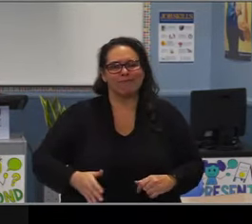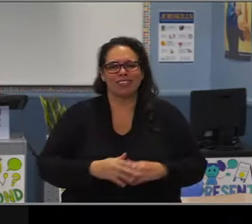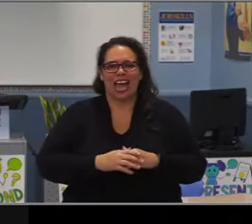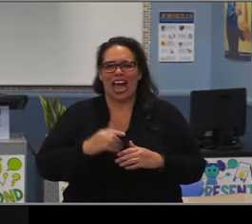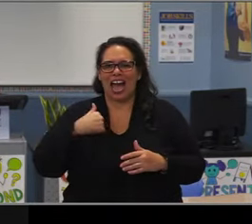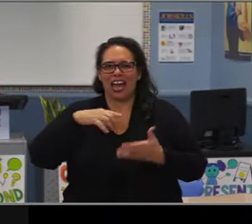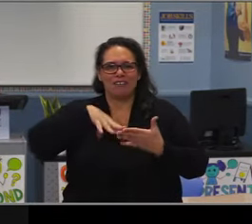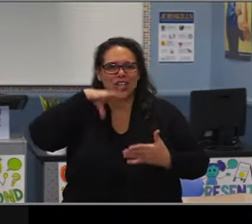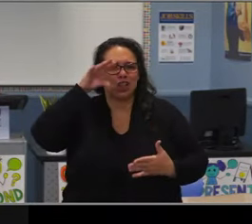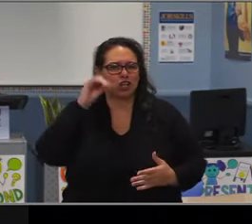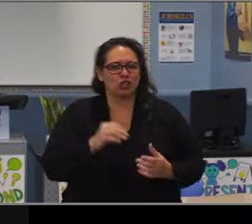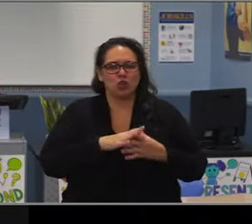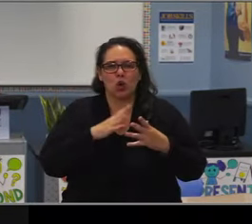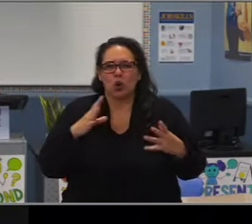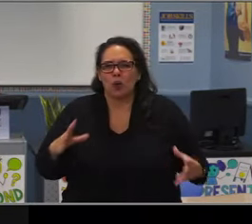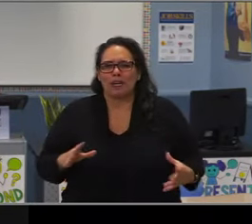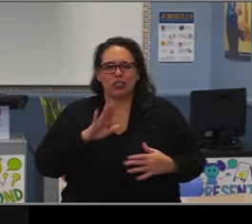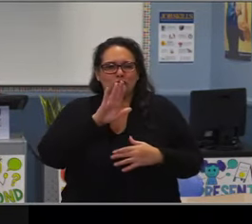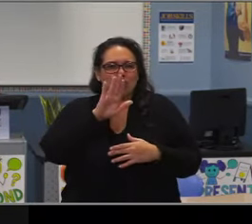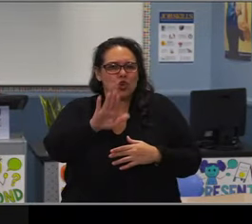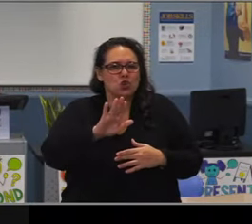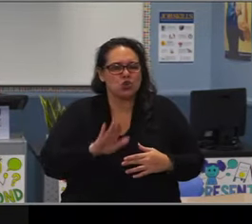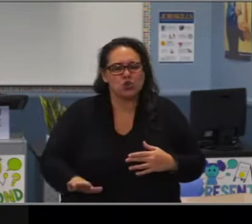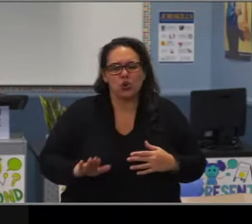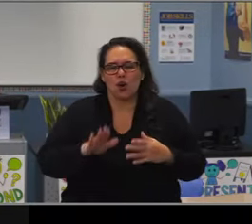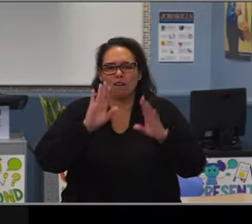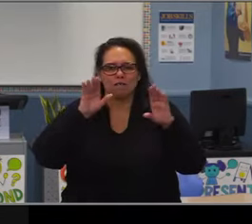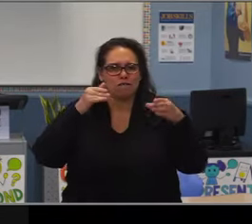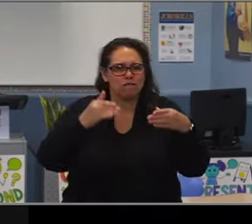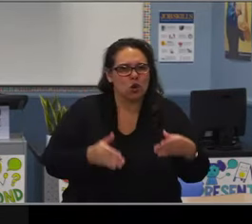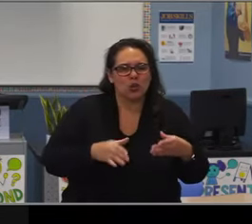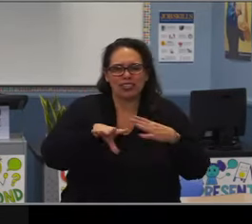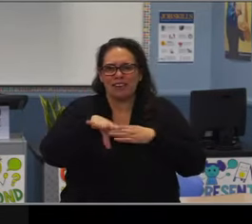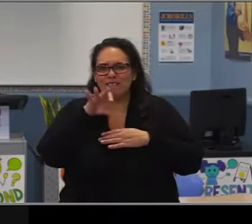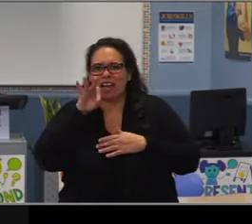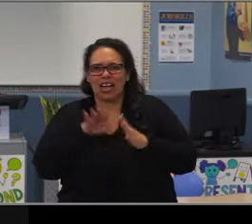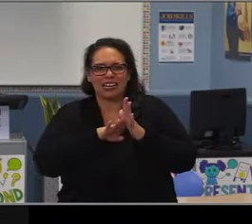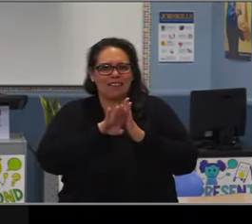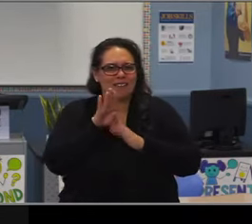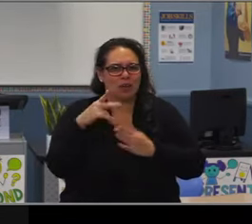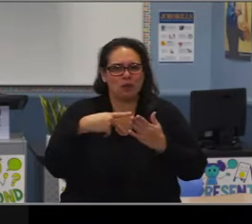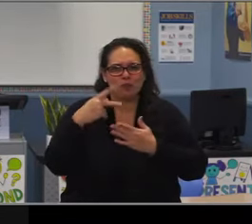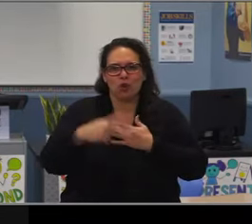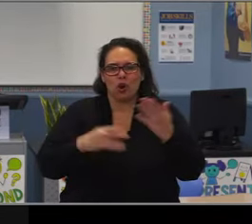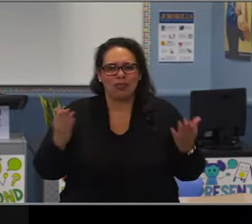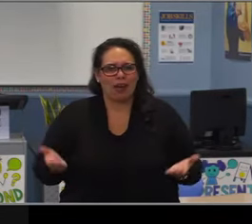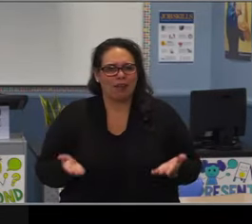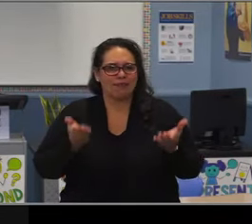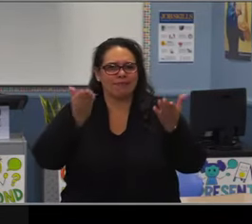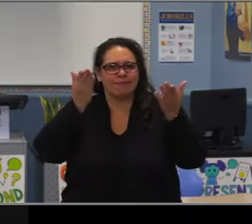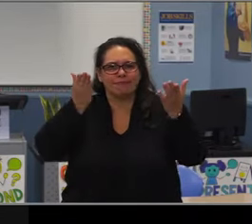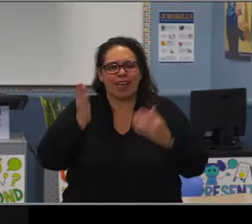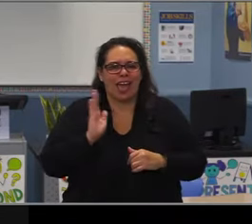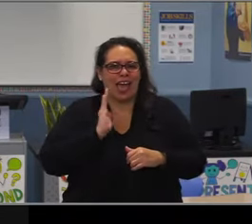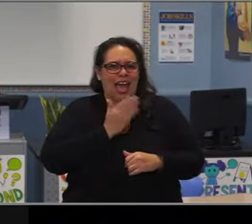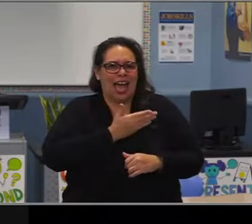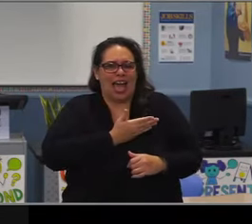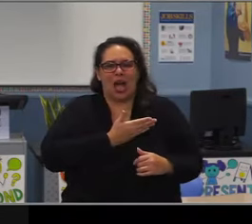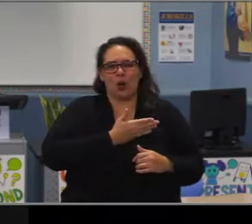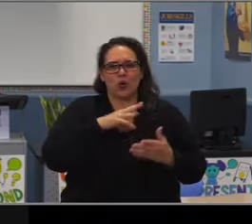Dr. Williams, congratulations on your tenure here at Long Beach Unified School District. You had a career in higher Ed